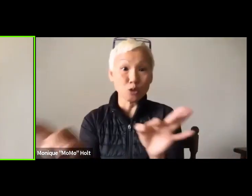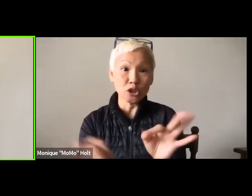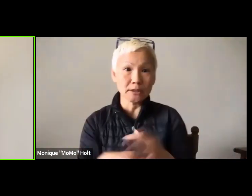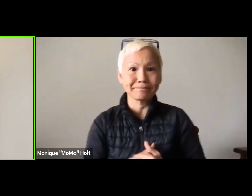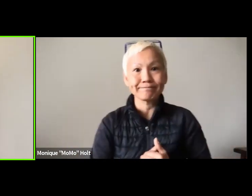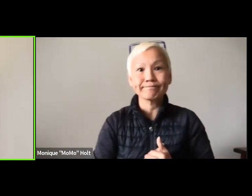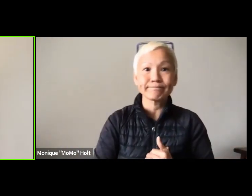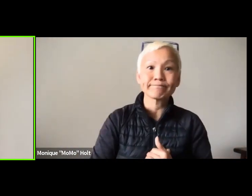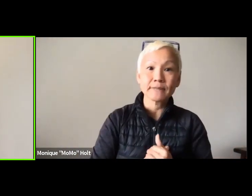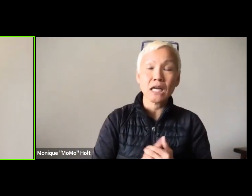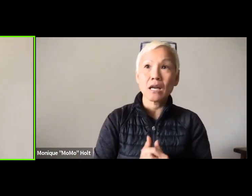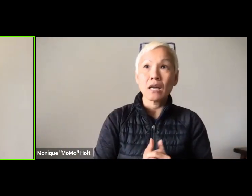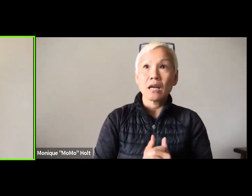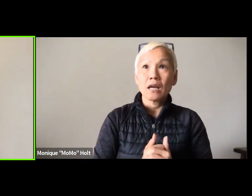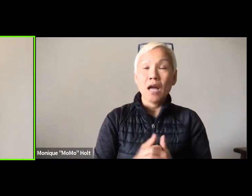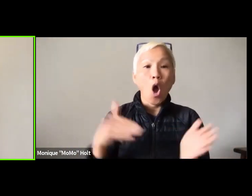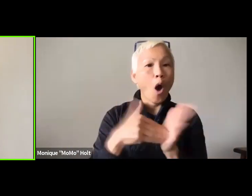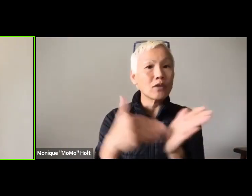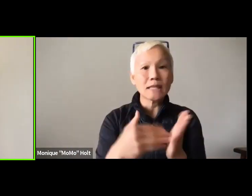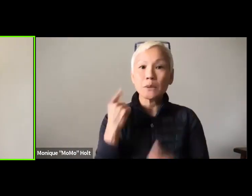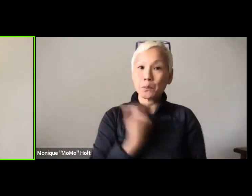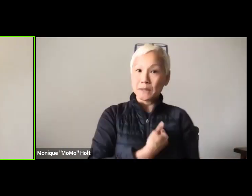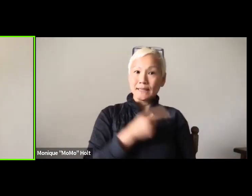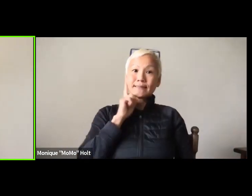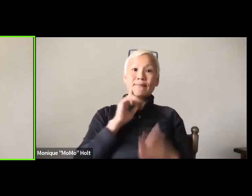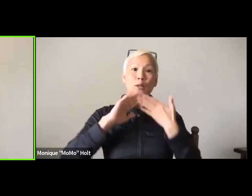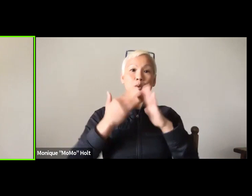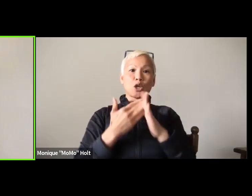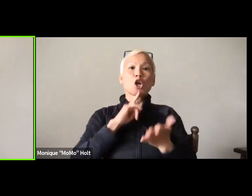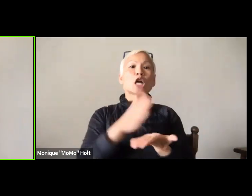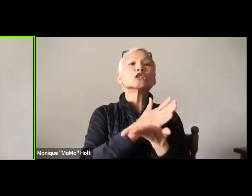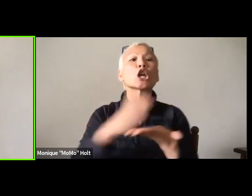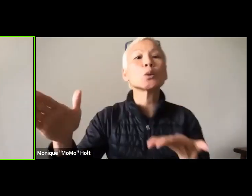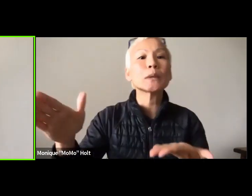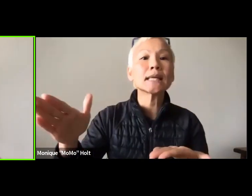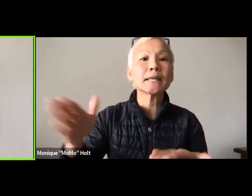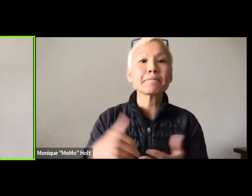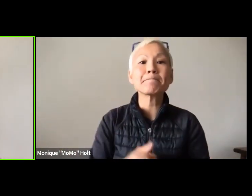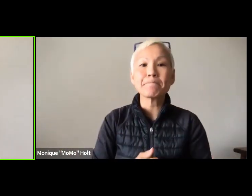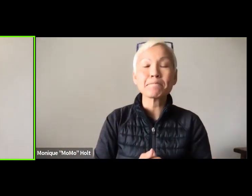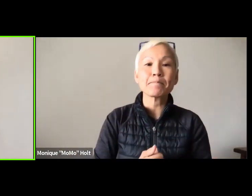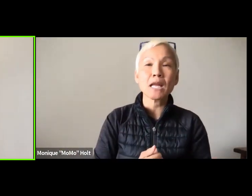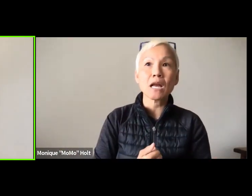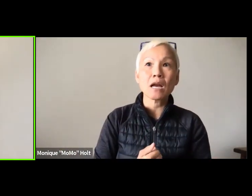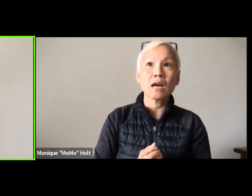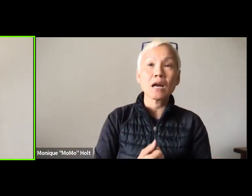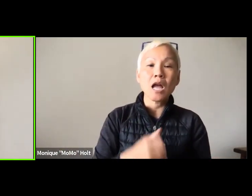And that also means we have to include interpreters and captioners in order to do that correctly. Oftentimes we in the Deaf community,